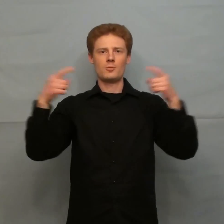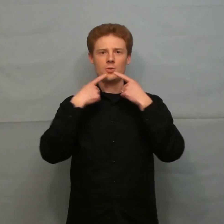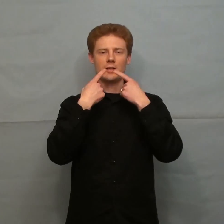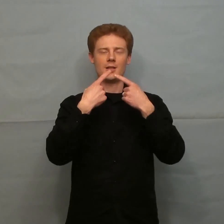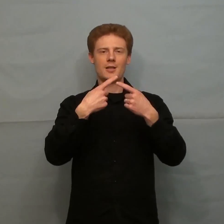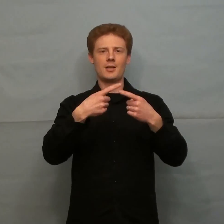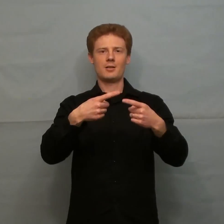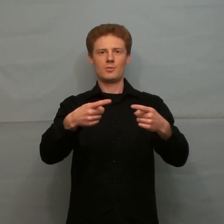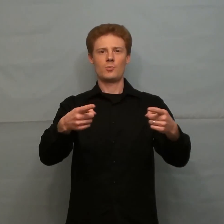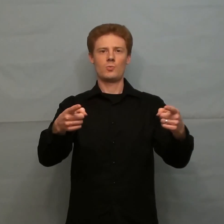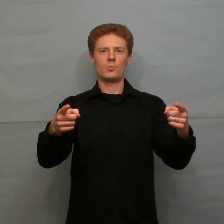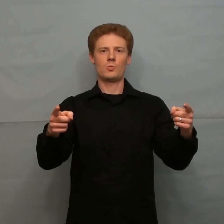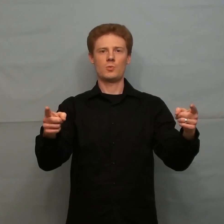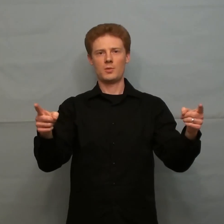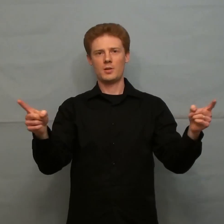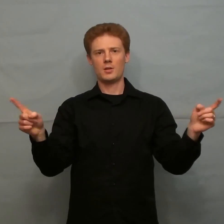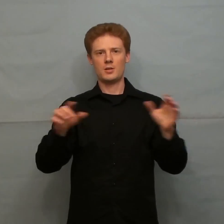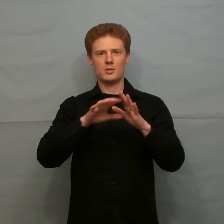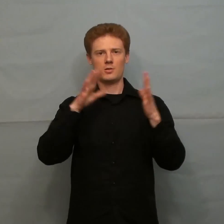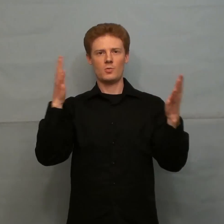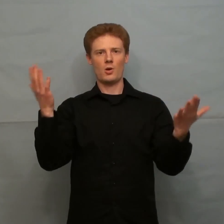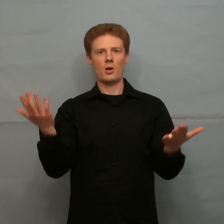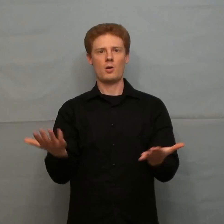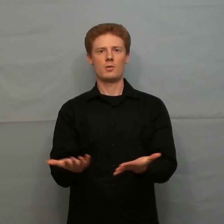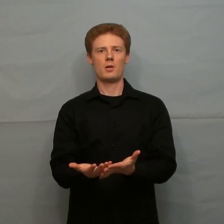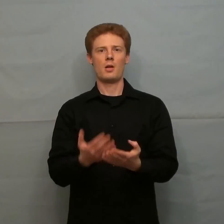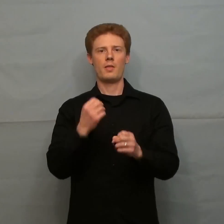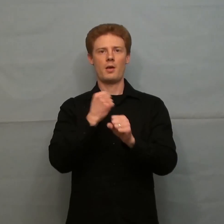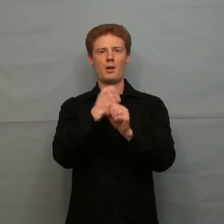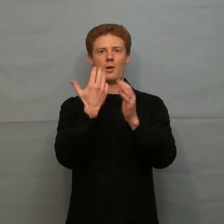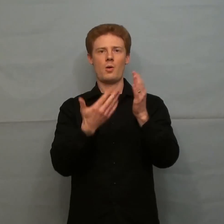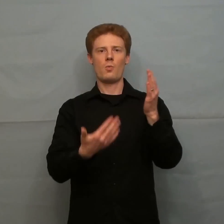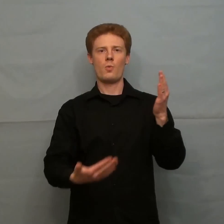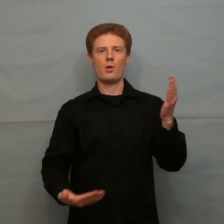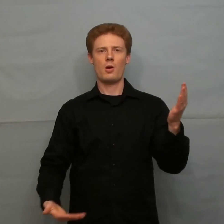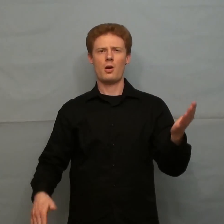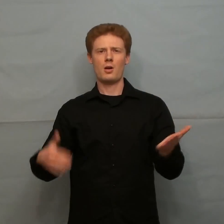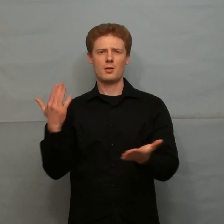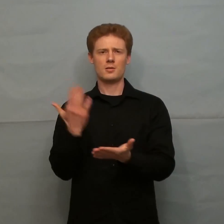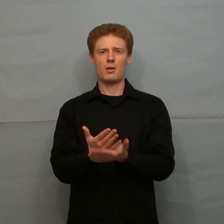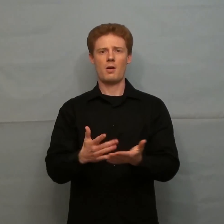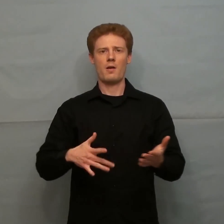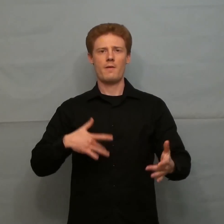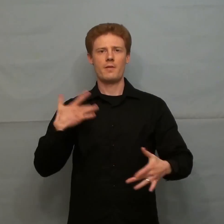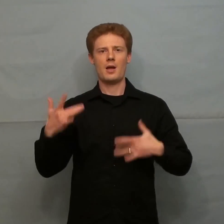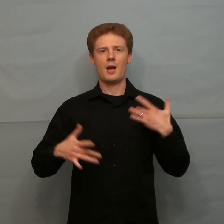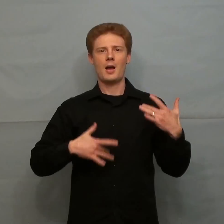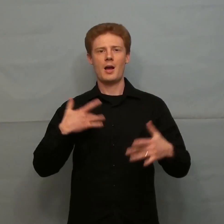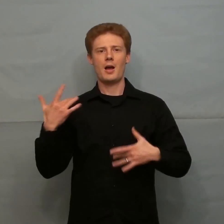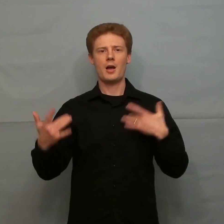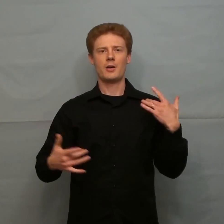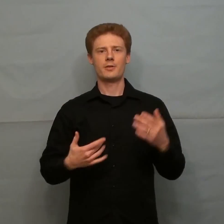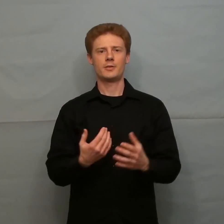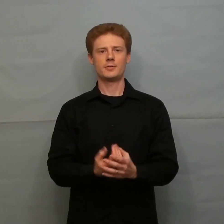Bring to this world the word of life! Tell-all world gospel true life